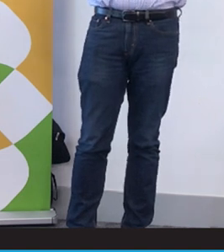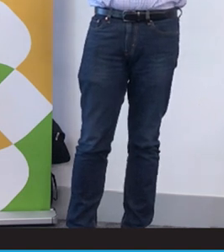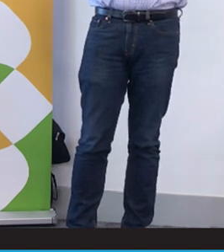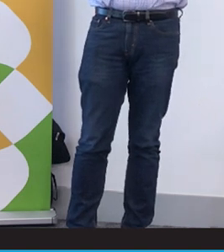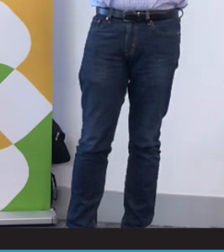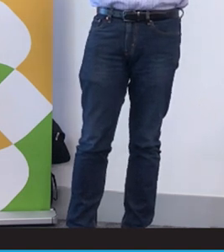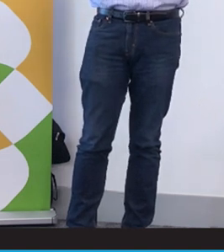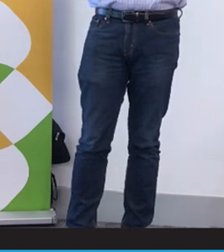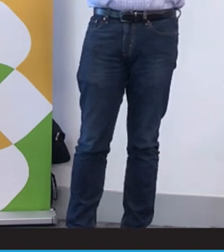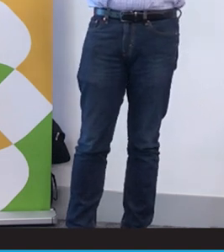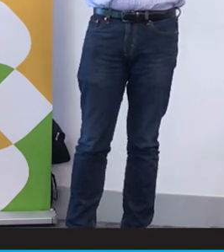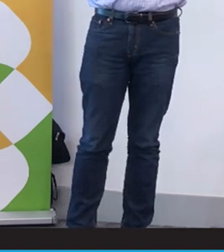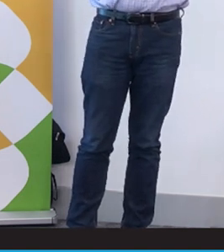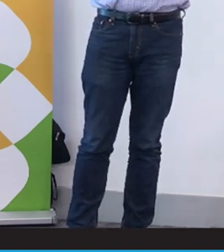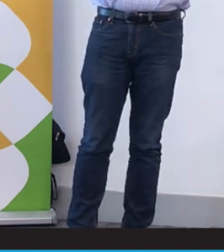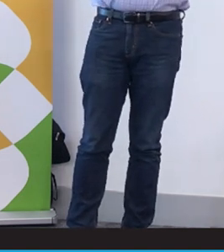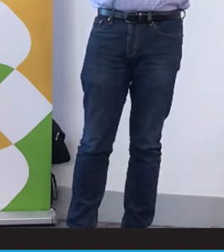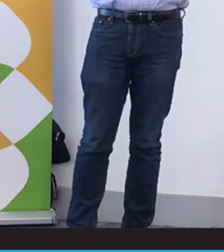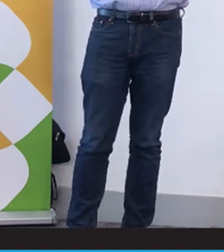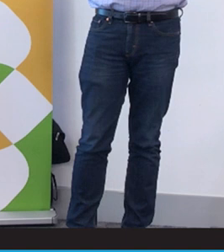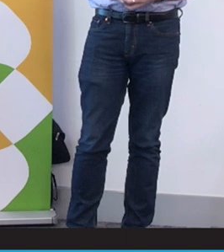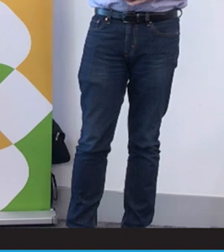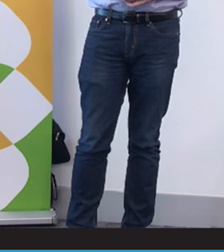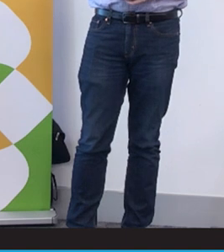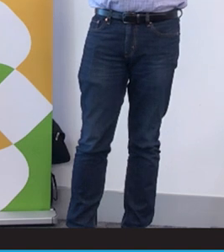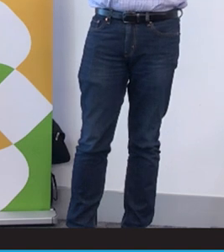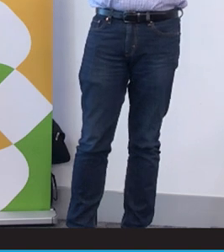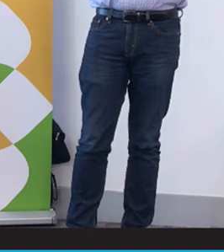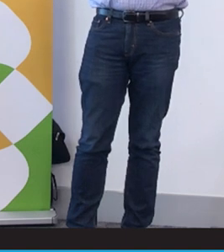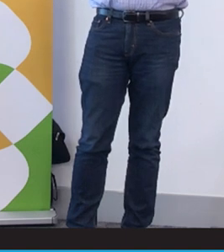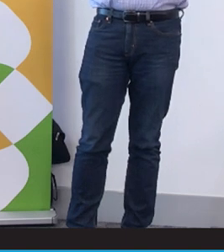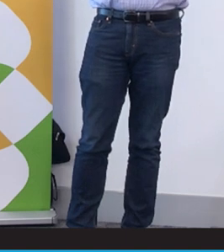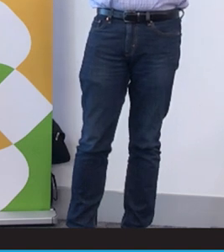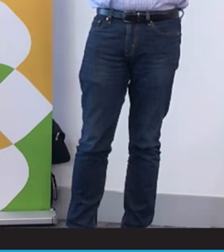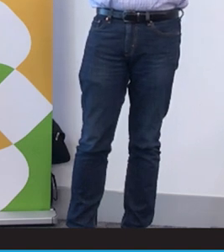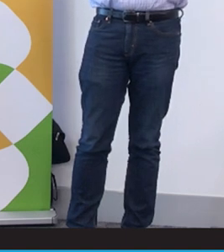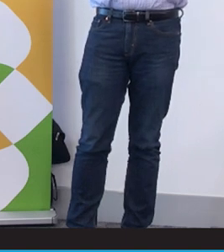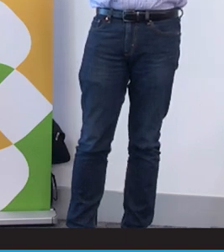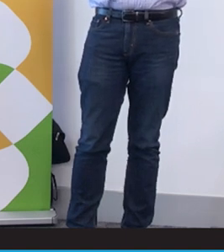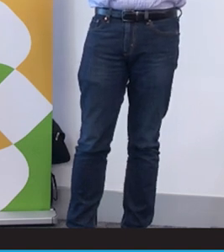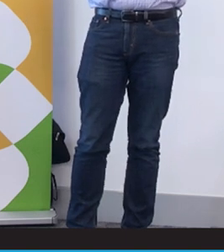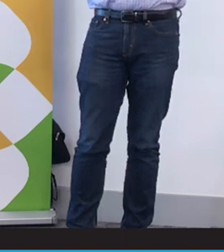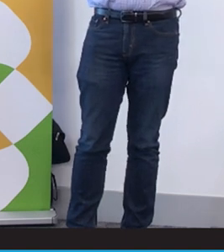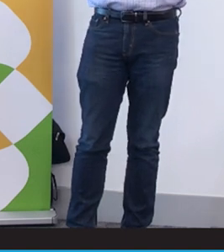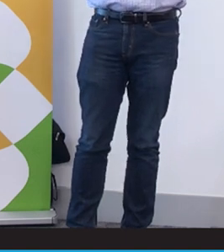they will bring with them a rich diversity of language and culture into your workplace. And